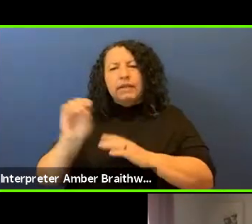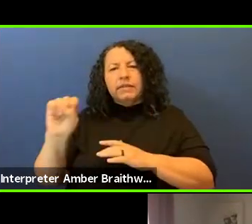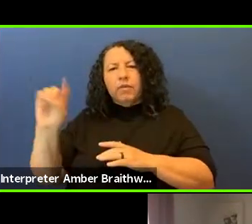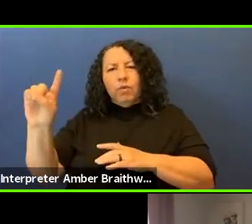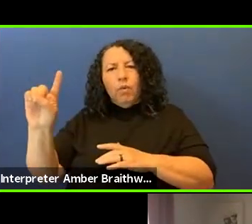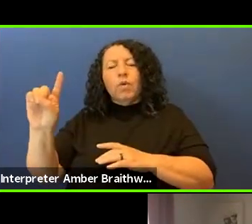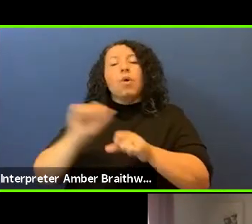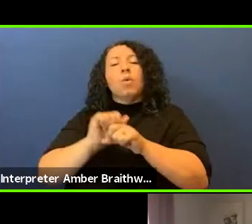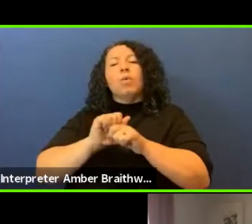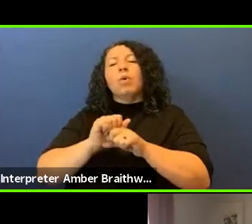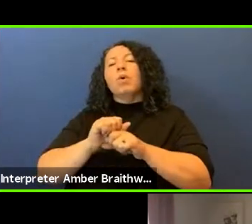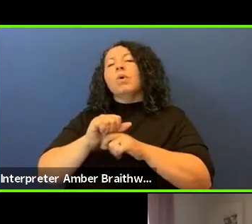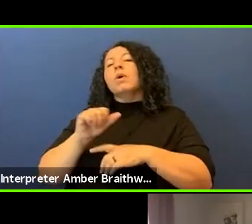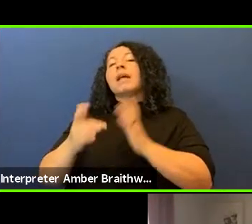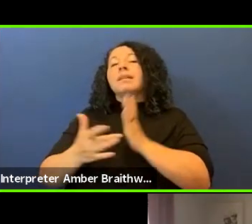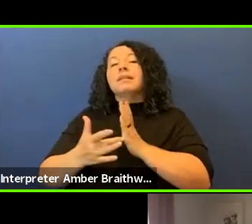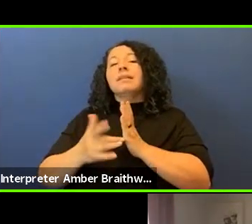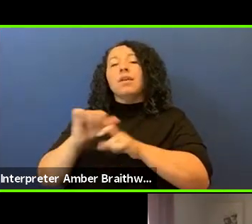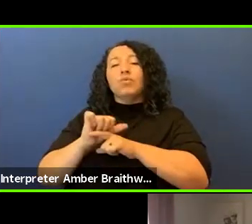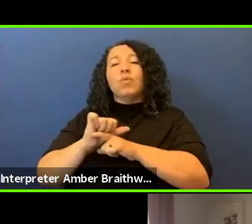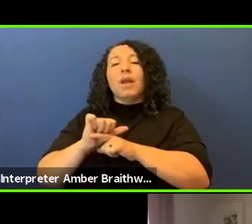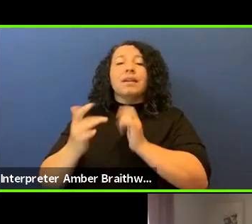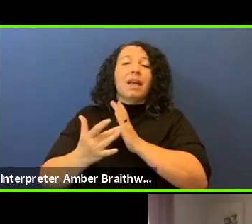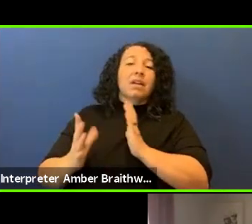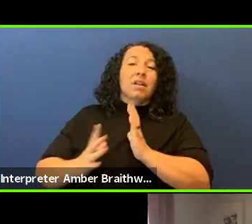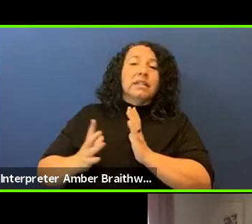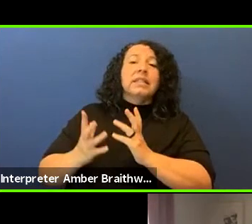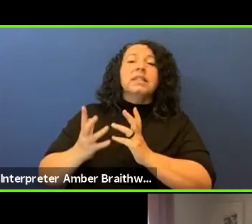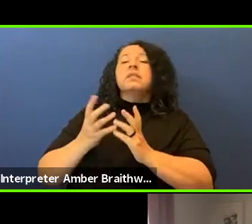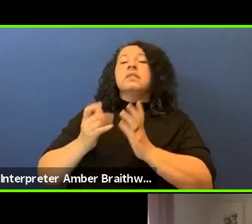and technical assistance level to assist tribes in their governmental